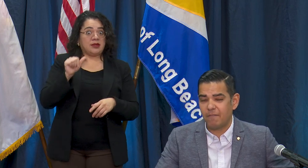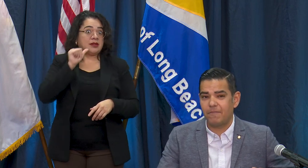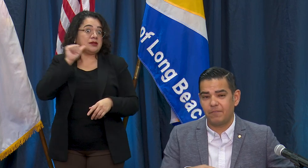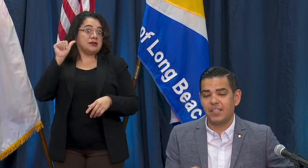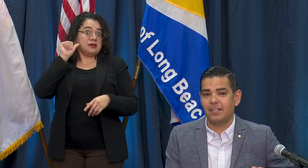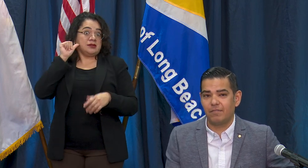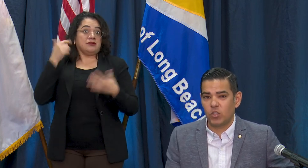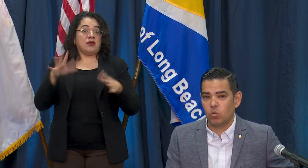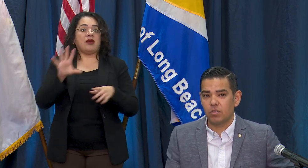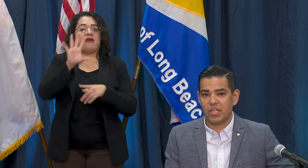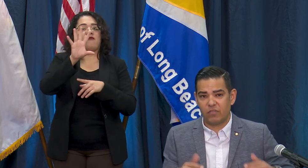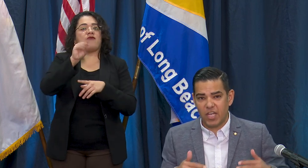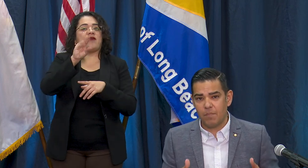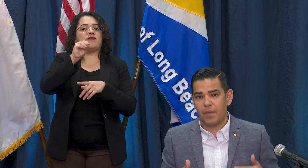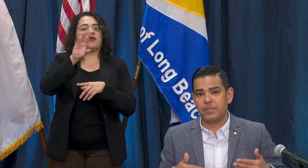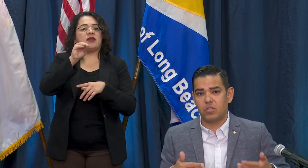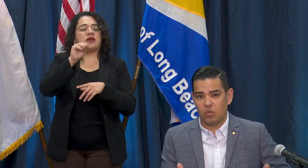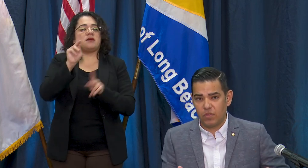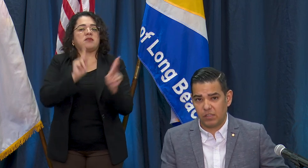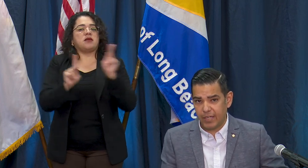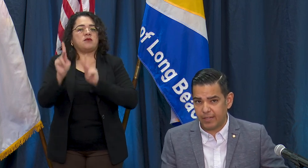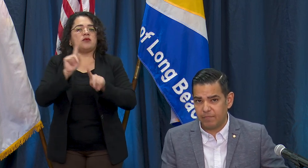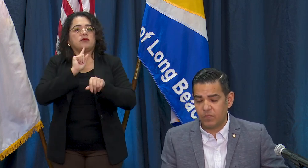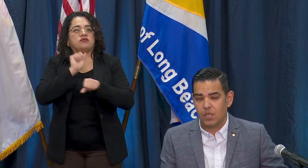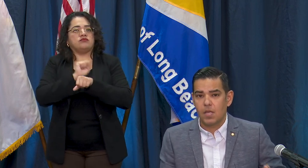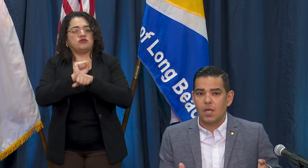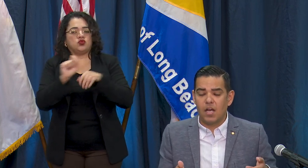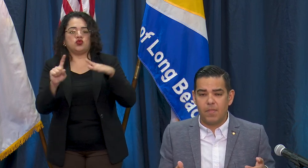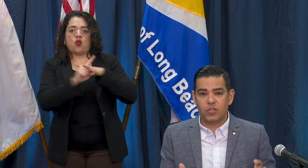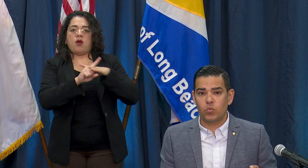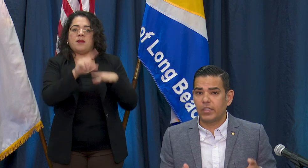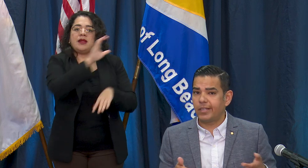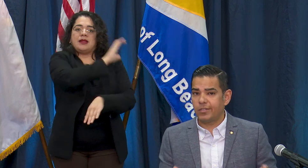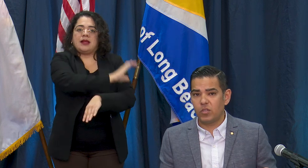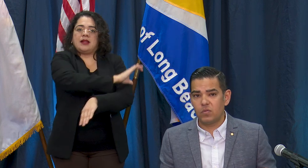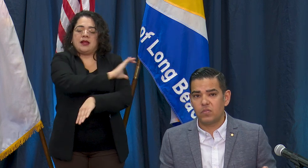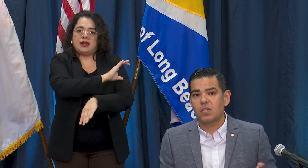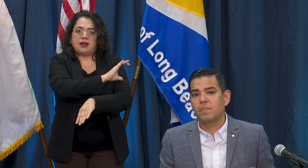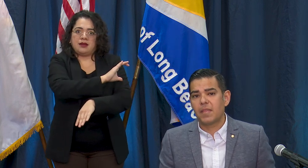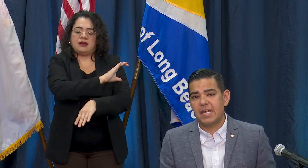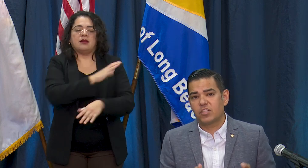50 individuals that have come up to the clinic. That's really good news and as a